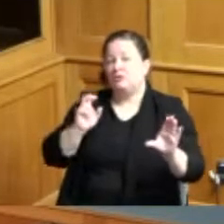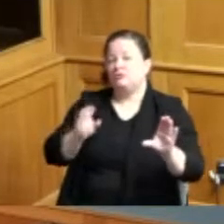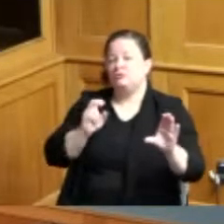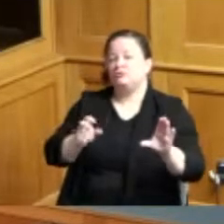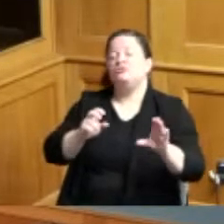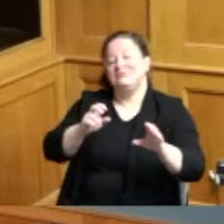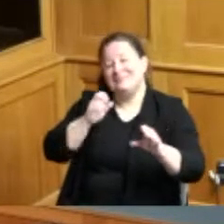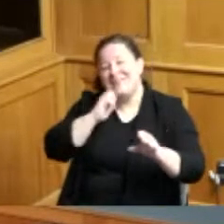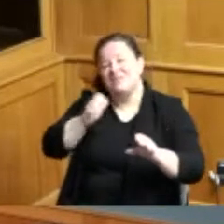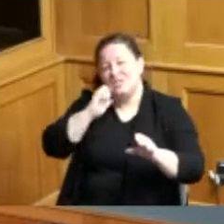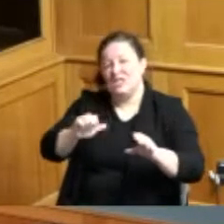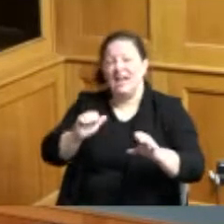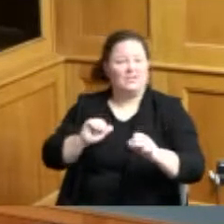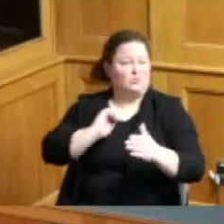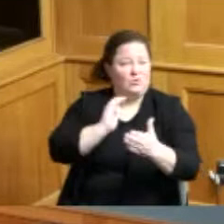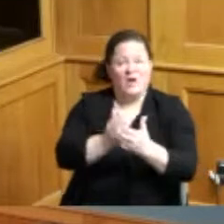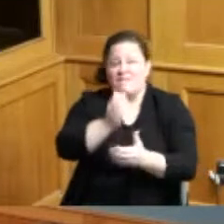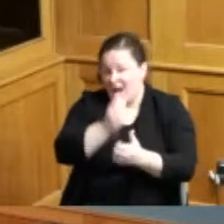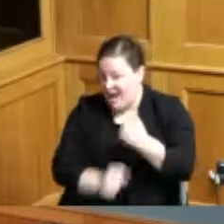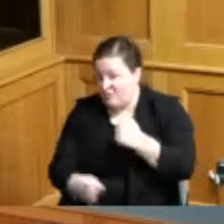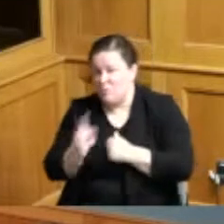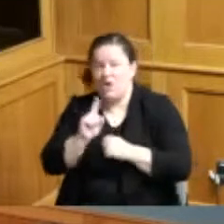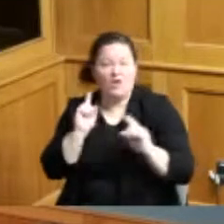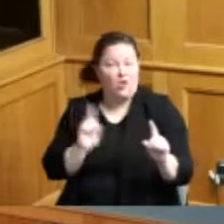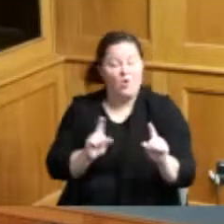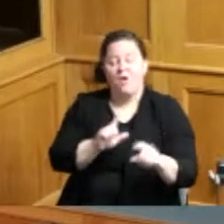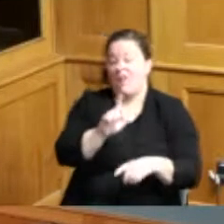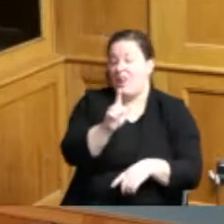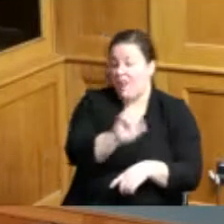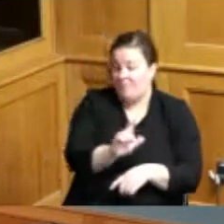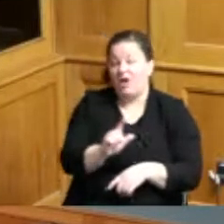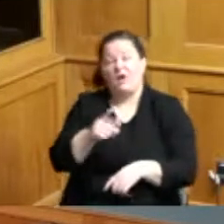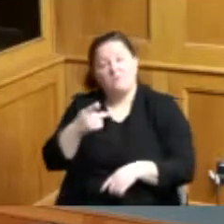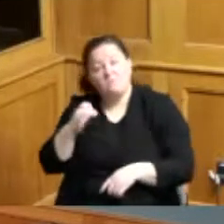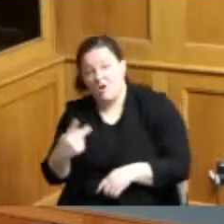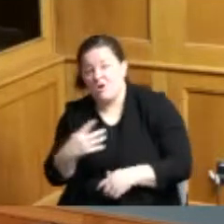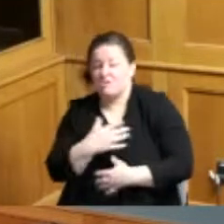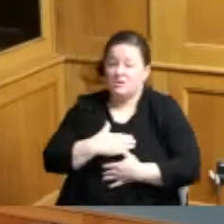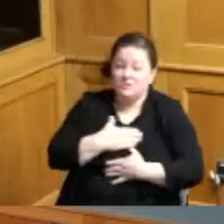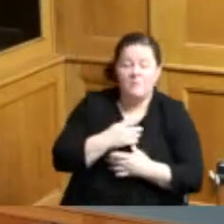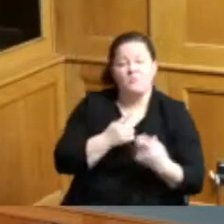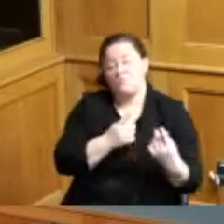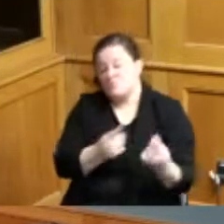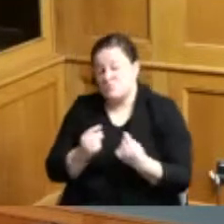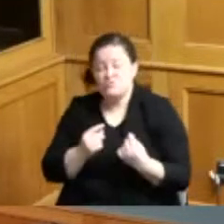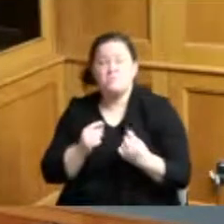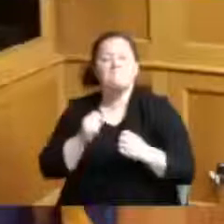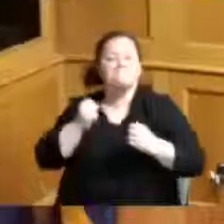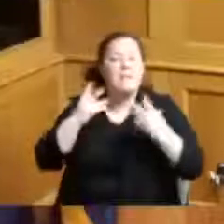shopping centers parks libraries entertainment venues and countless other destinations